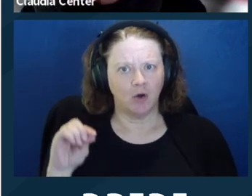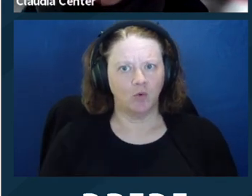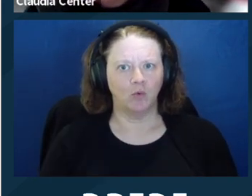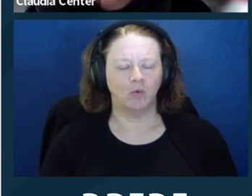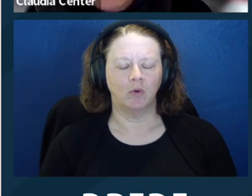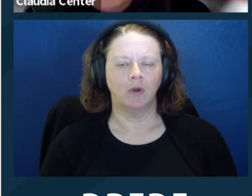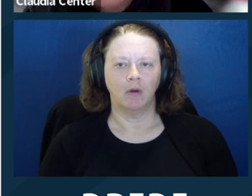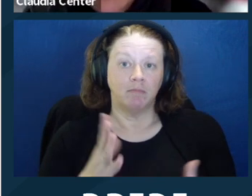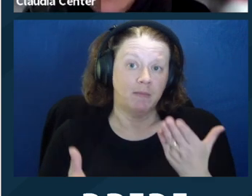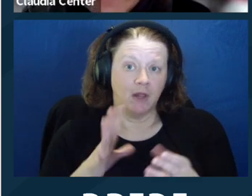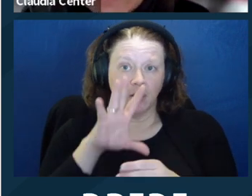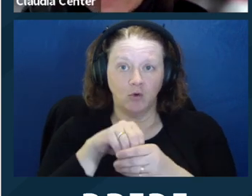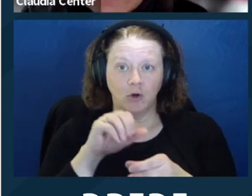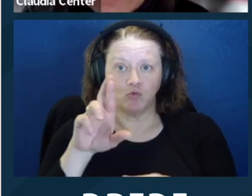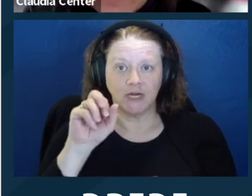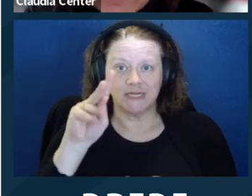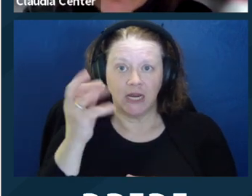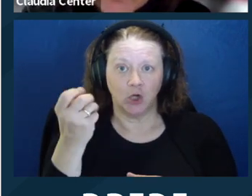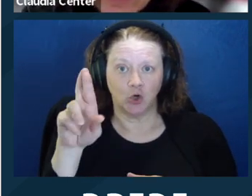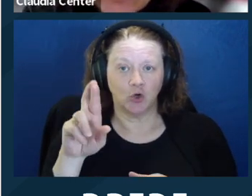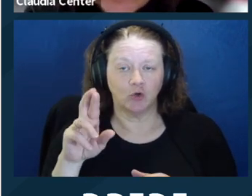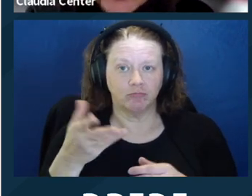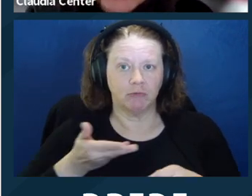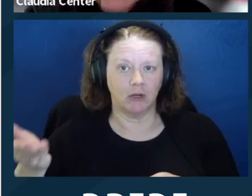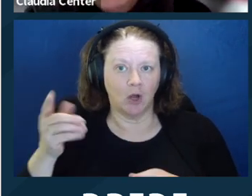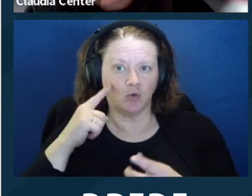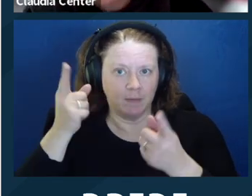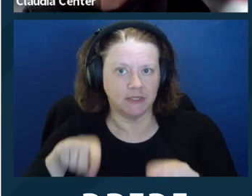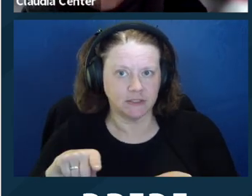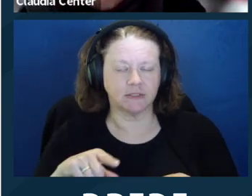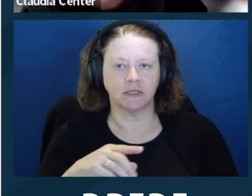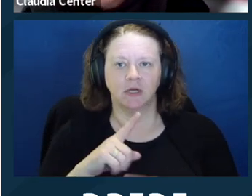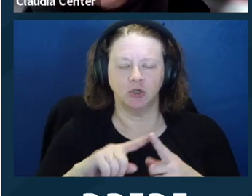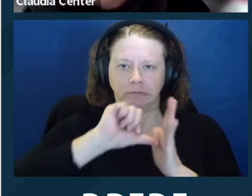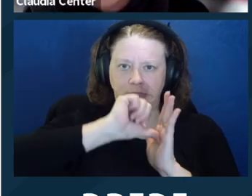and who the client is, but there can be pros and cons.